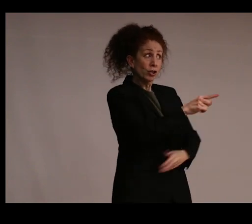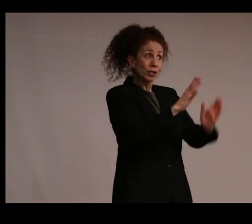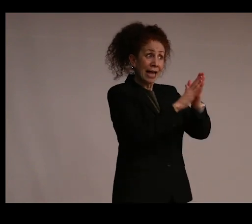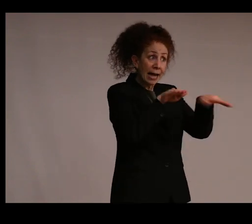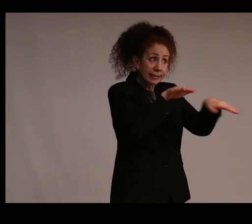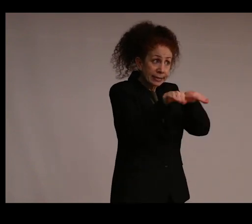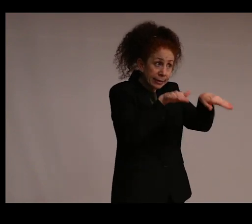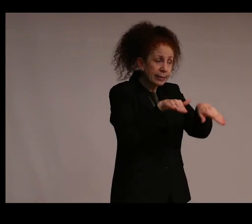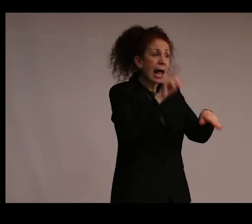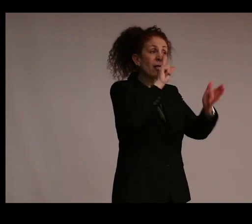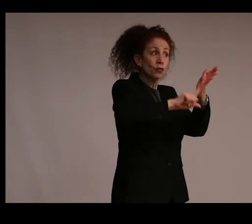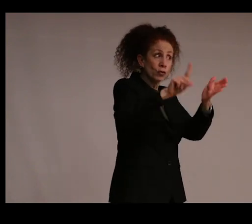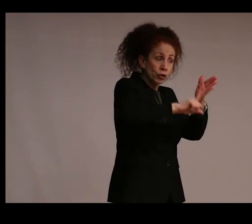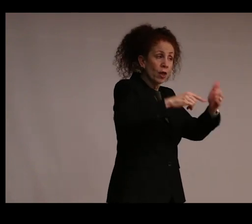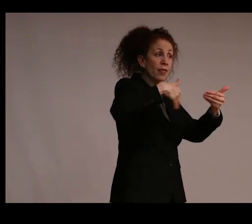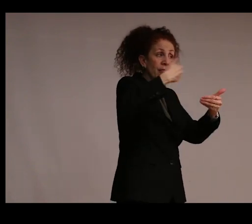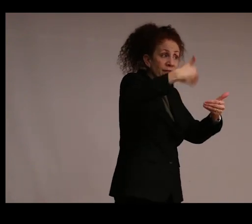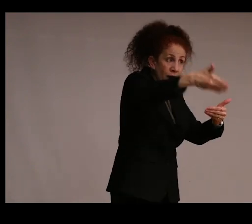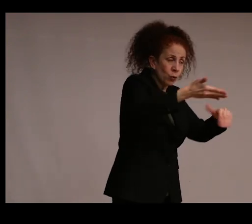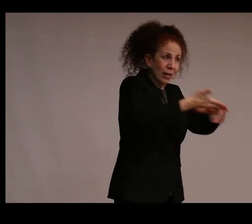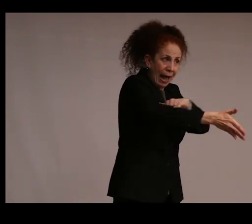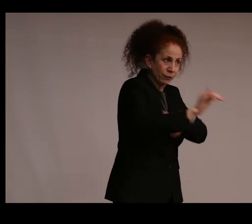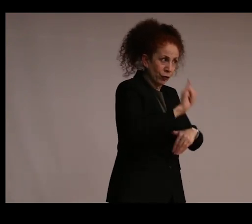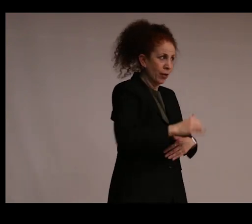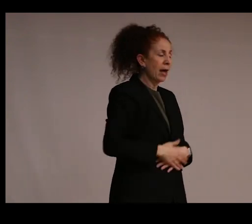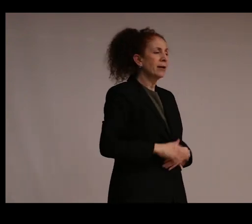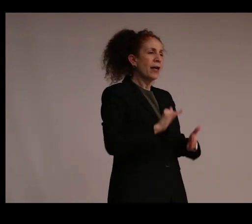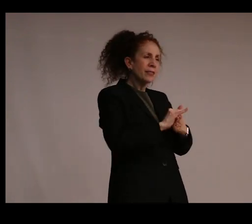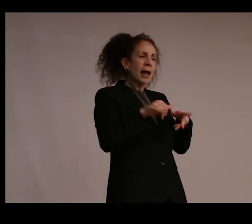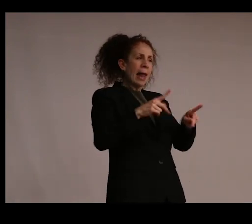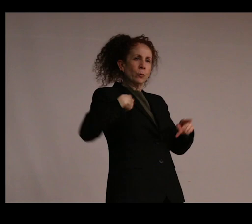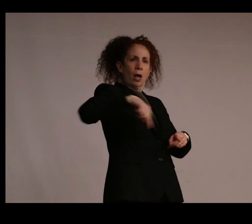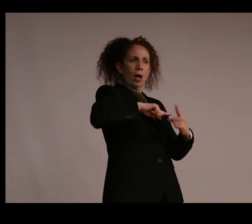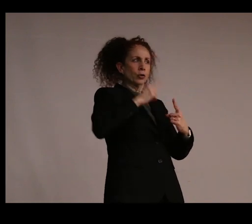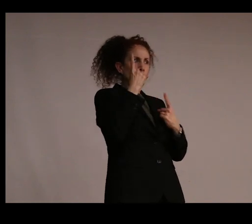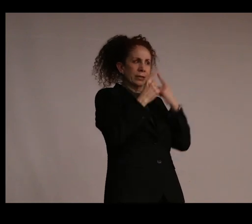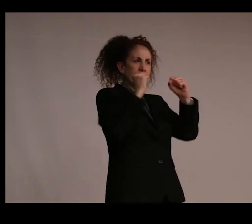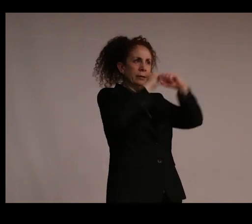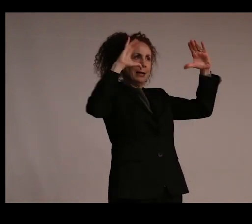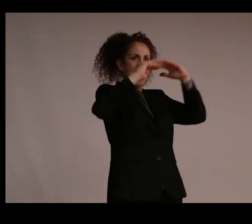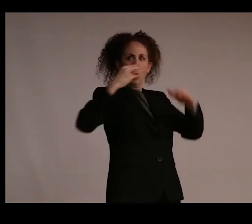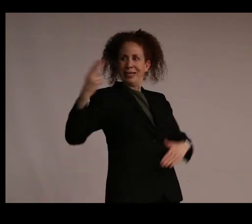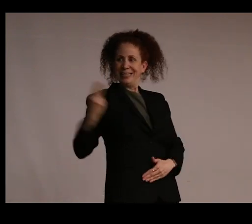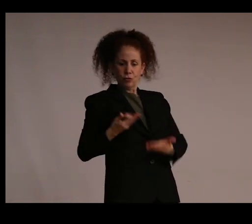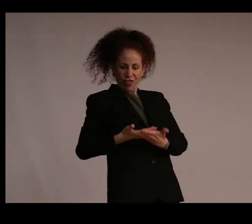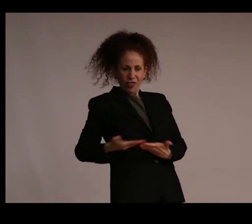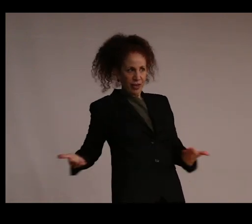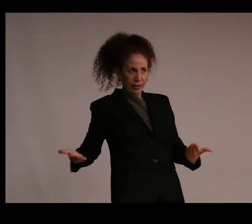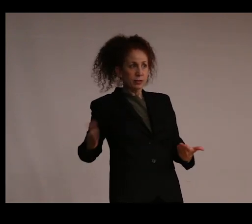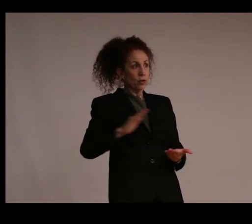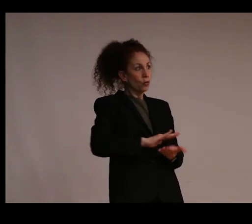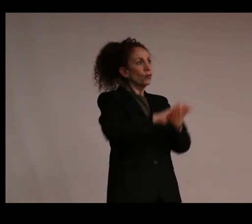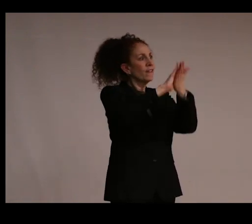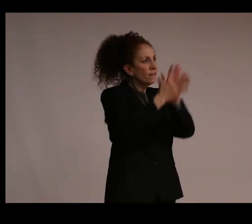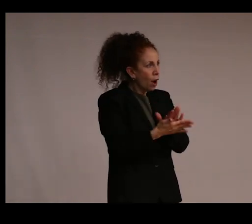and the research that follows in their wake allows us to see how the work of history can evolve in transformative ways